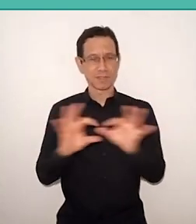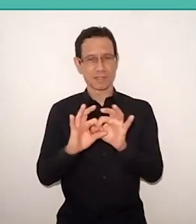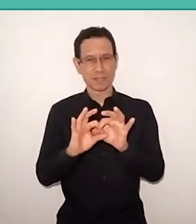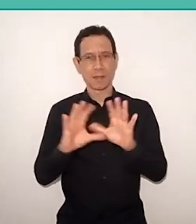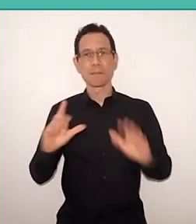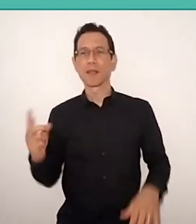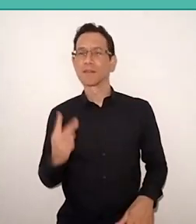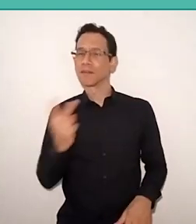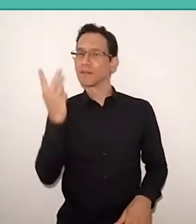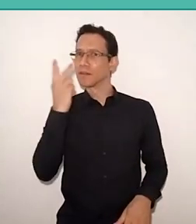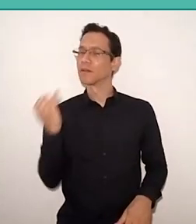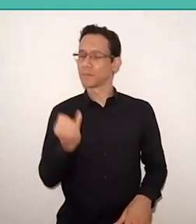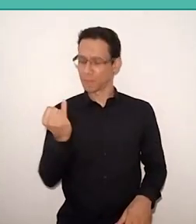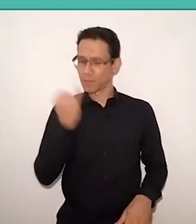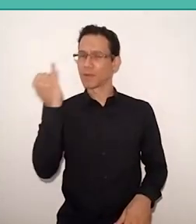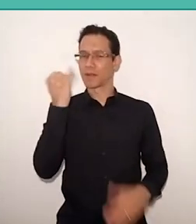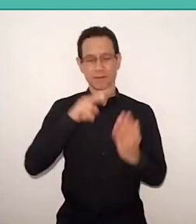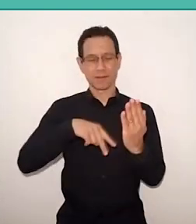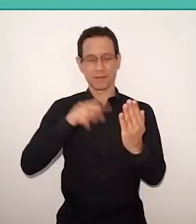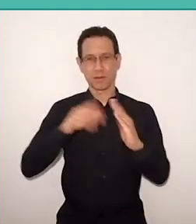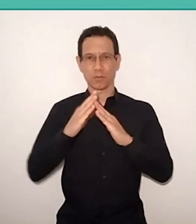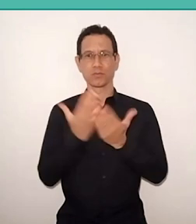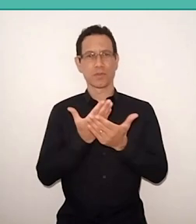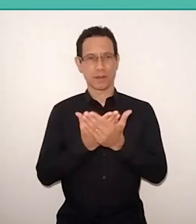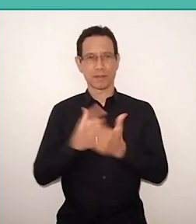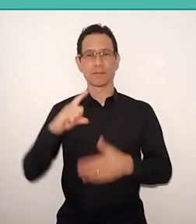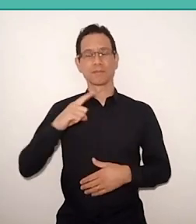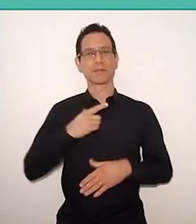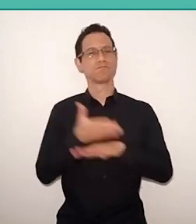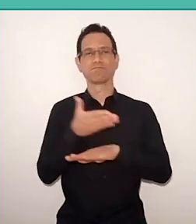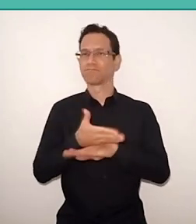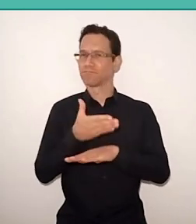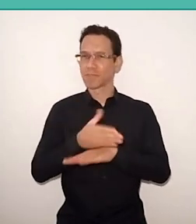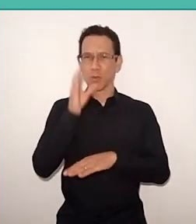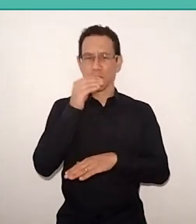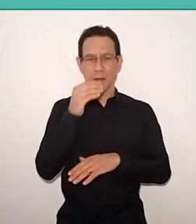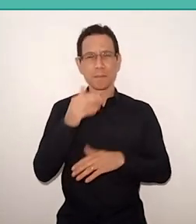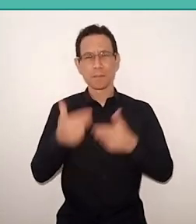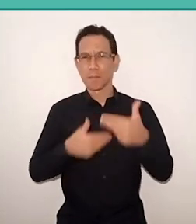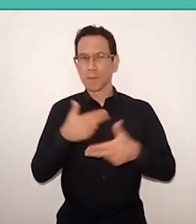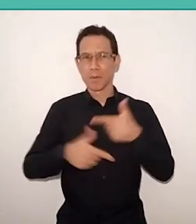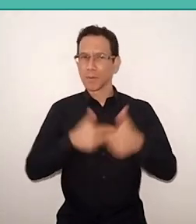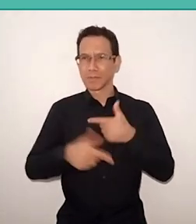We will have the participation of several collaborators, starting from some internationals guests,